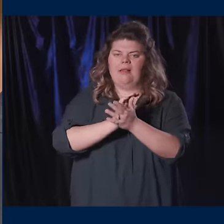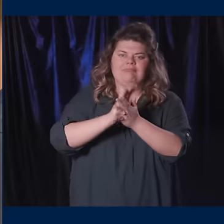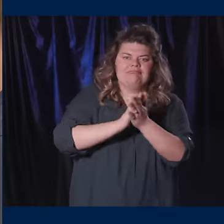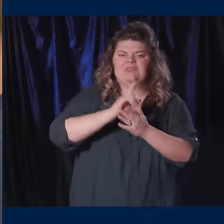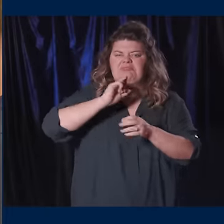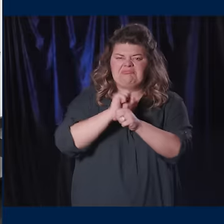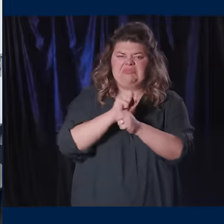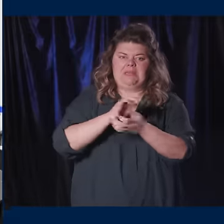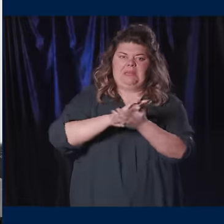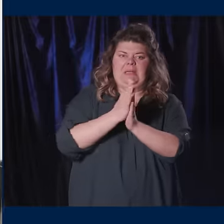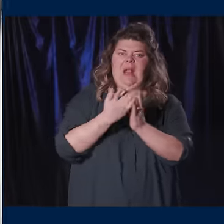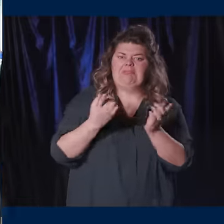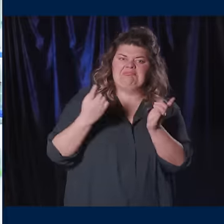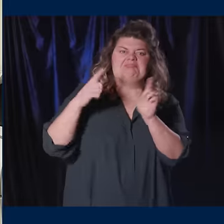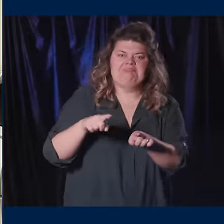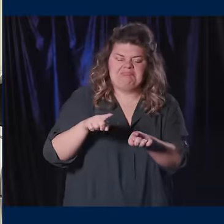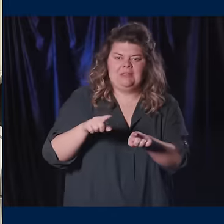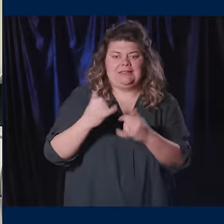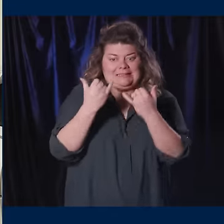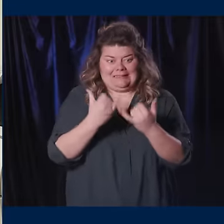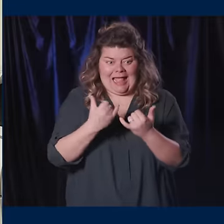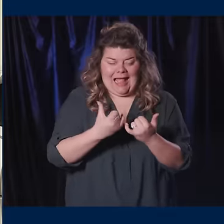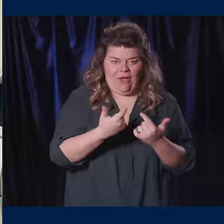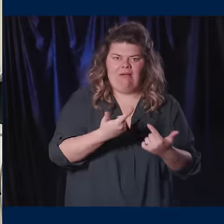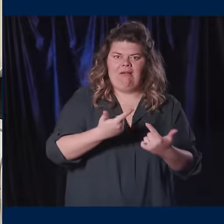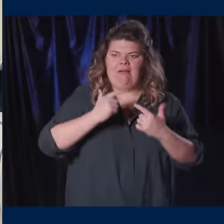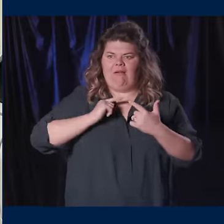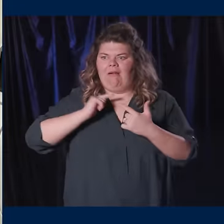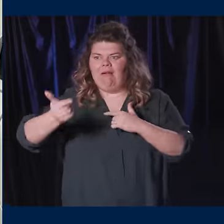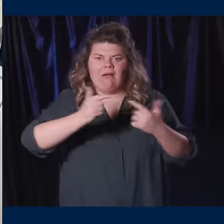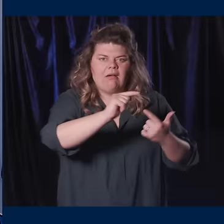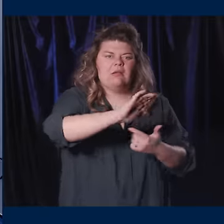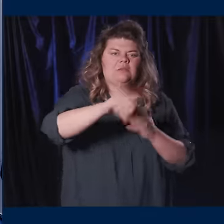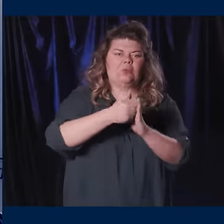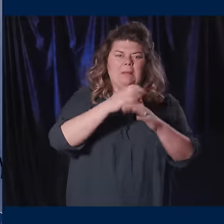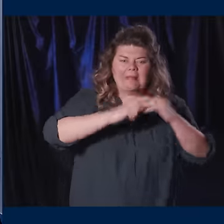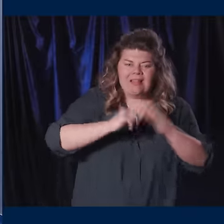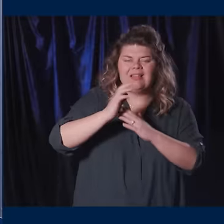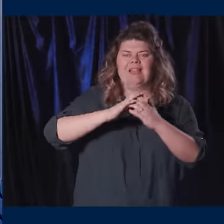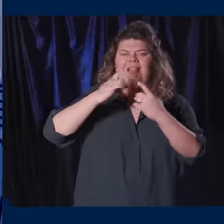reality. For it is now ours to build and create, to aspire and